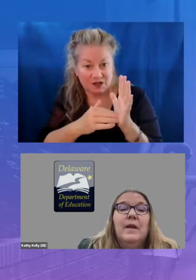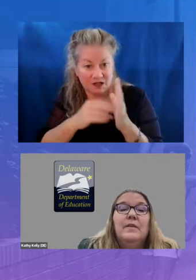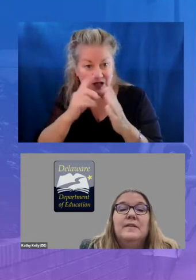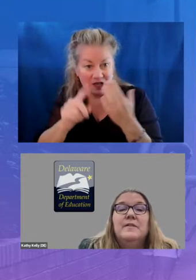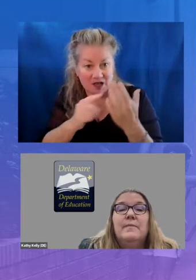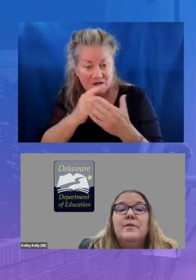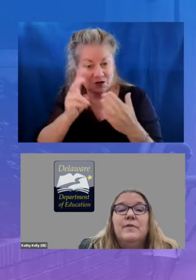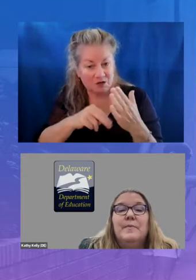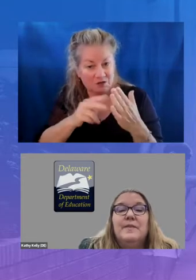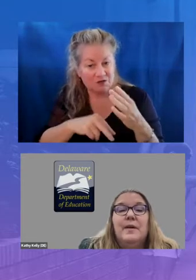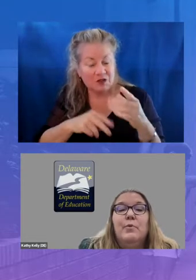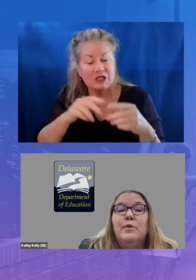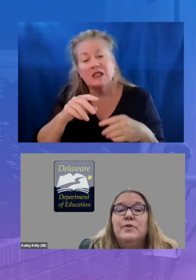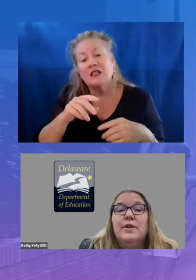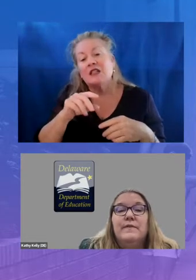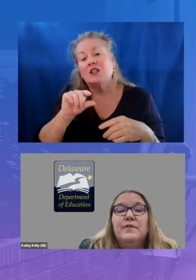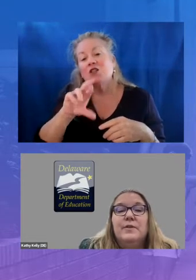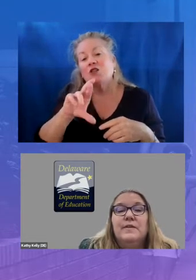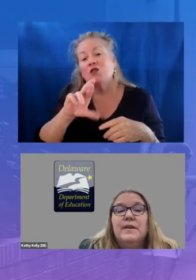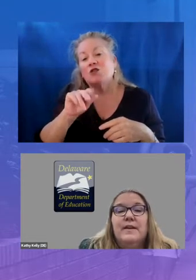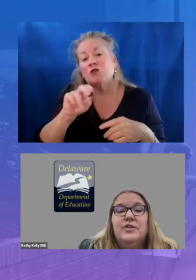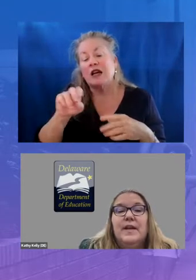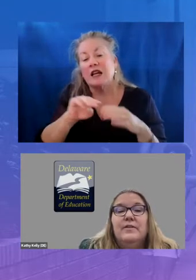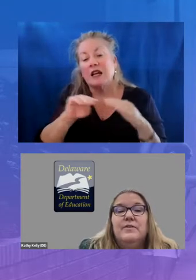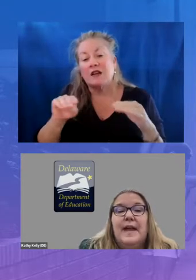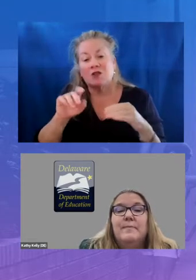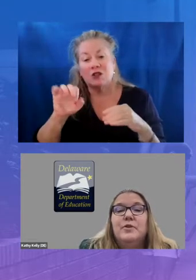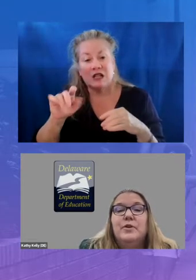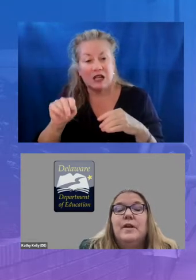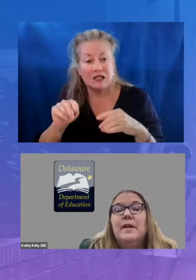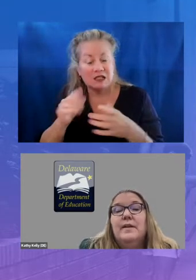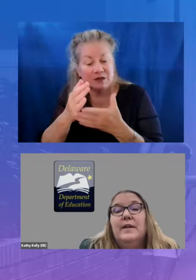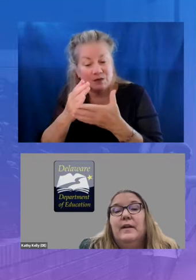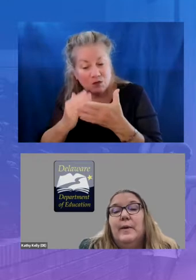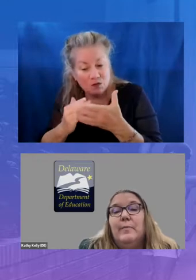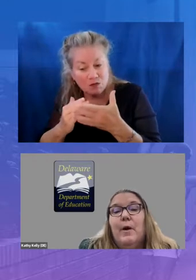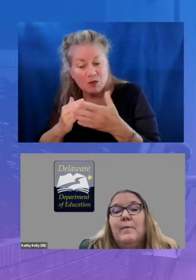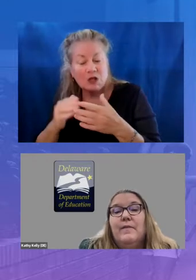these numbers represent a portion of the students and educators captured in delaware department of